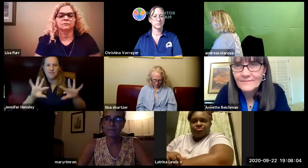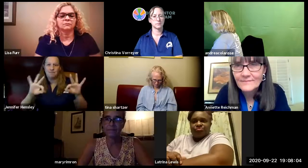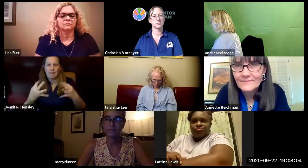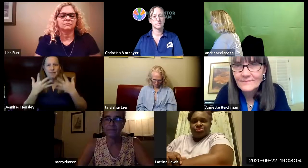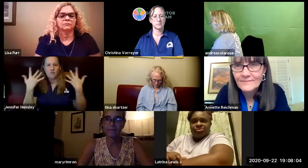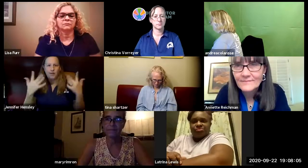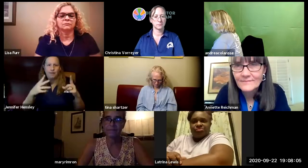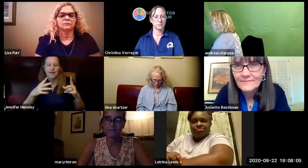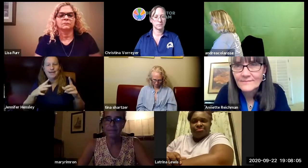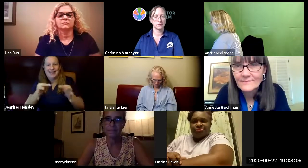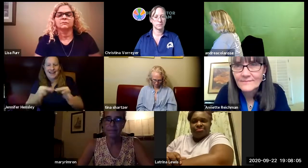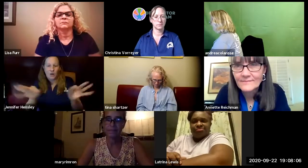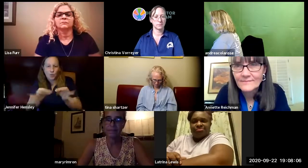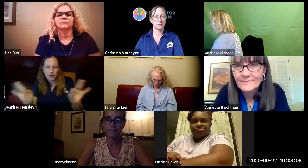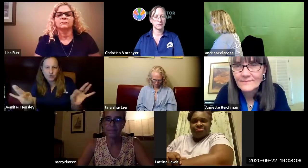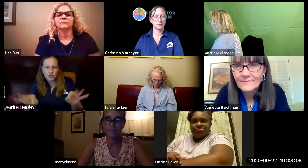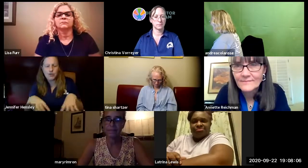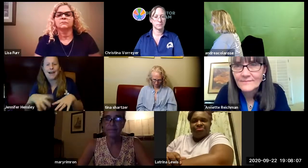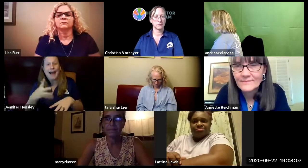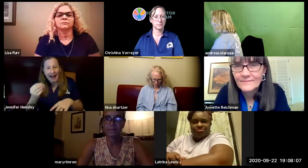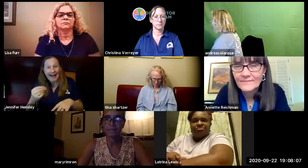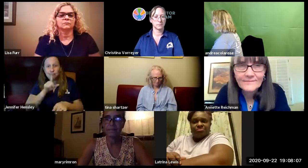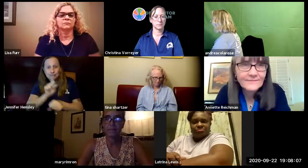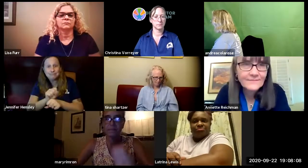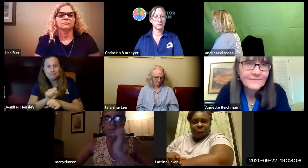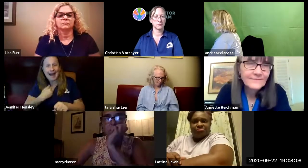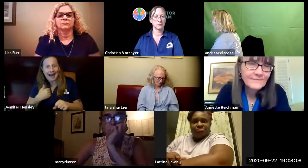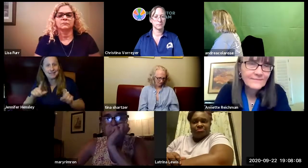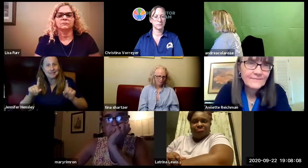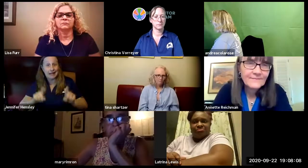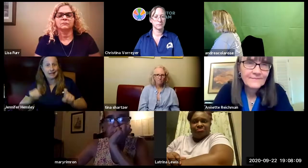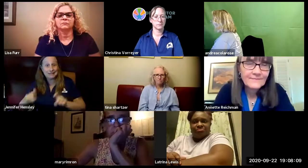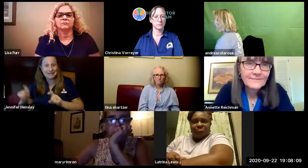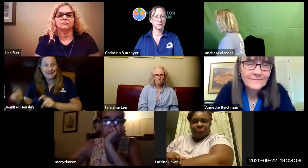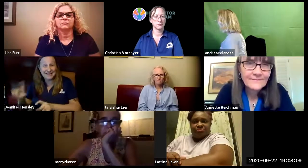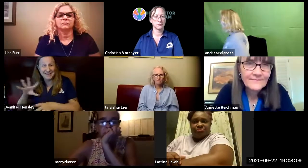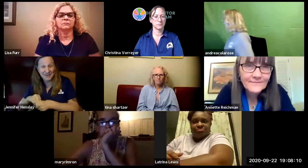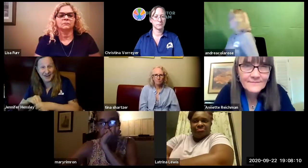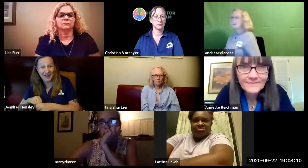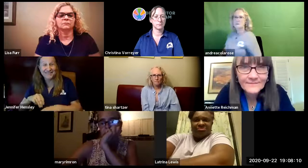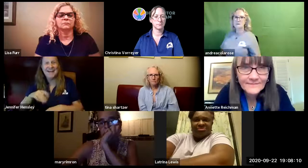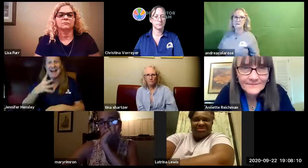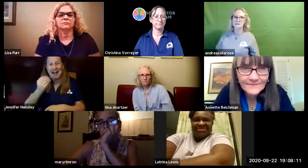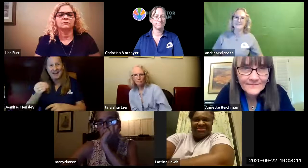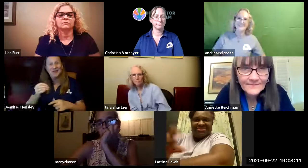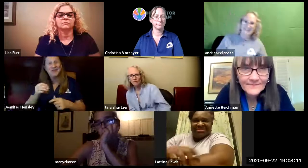um and it's more family friendly